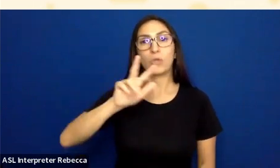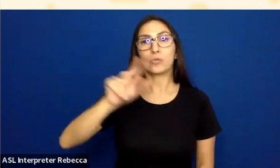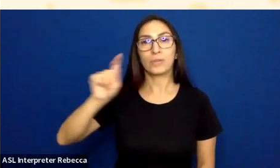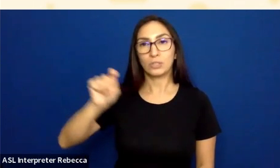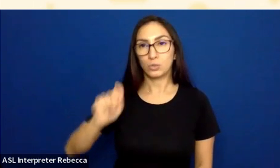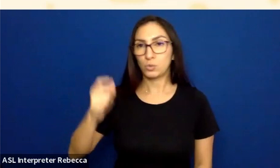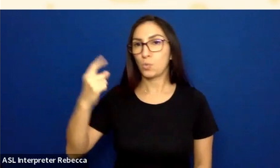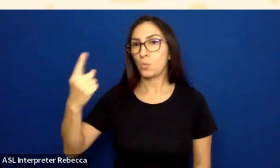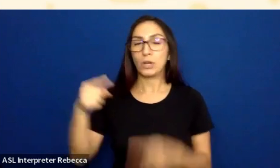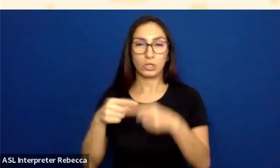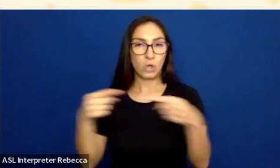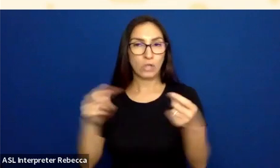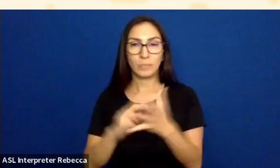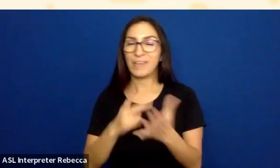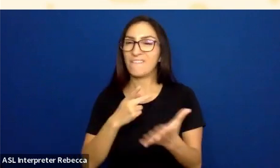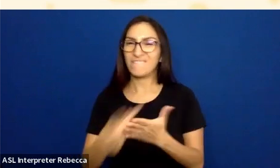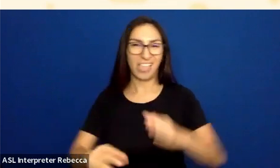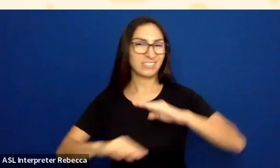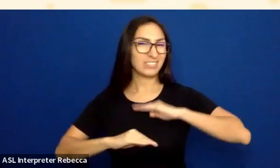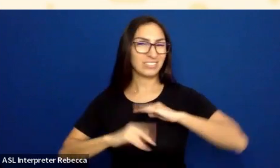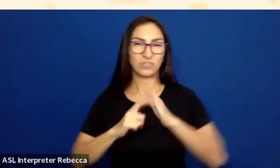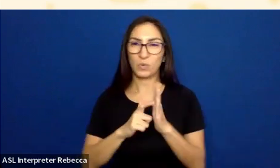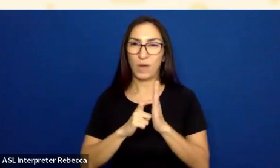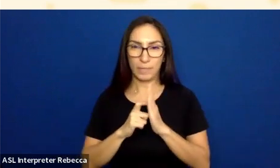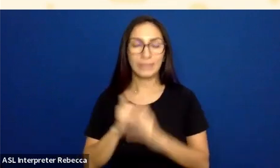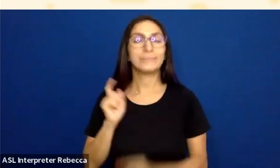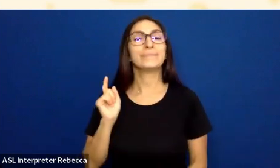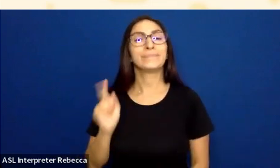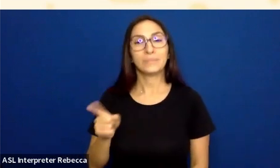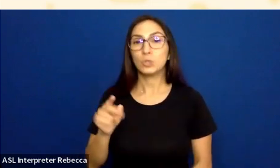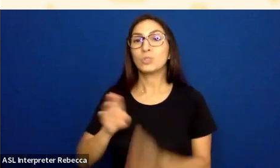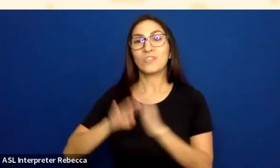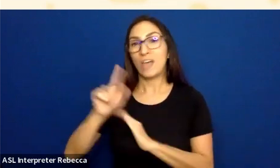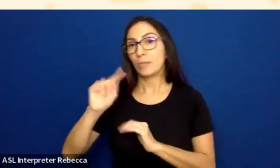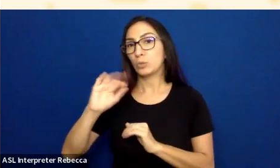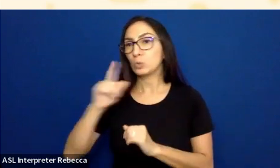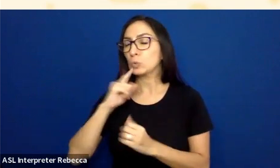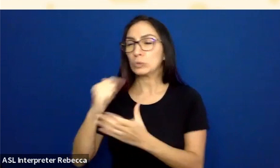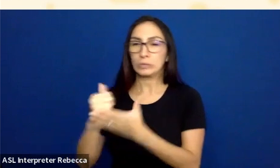And so Developer Tools can be really useful to lock in these states when I know I need to do a little more testing.